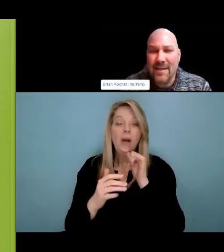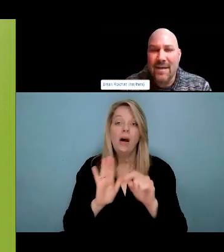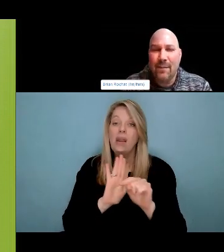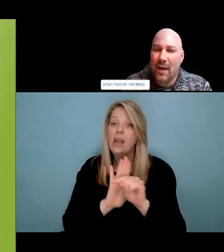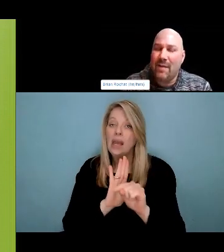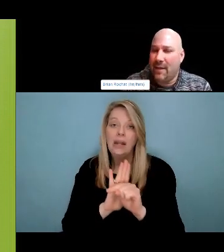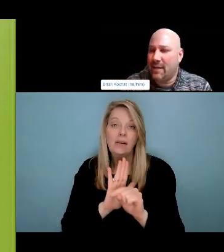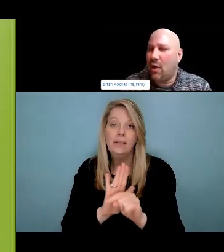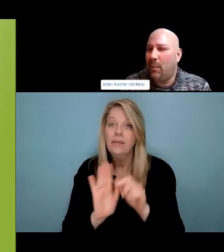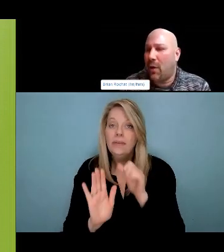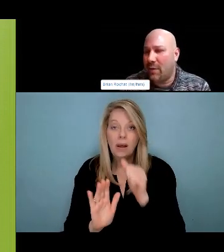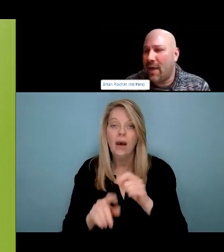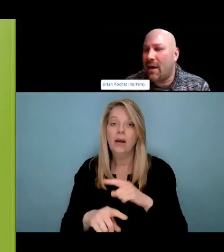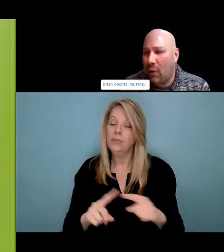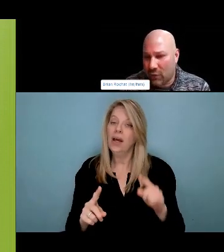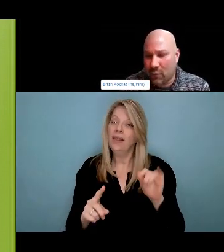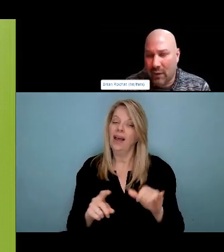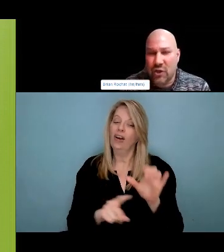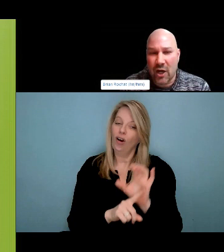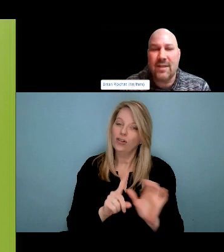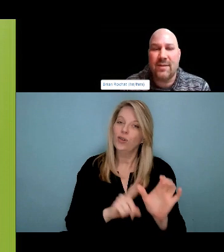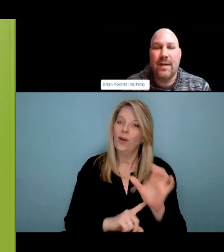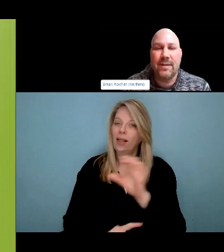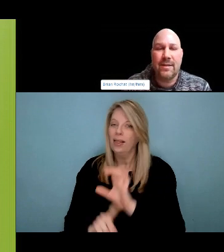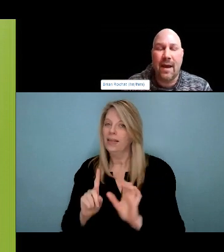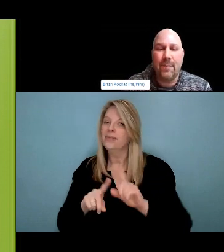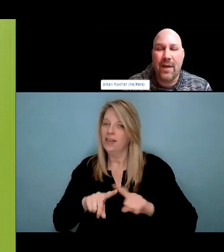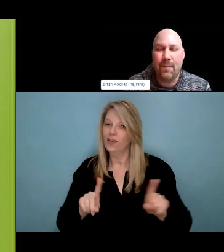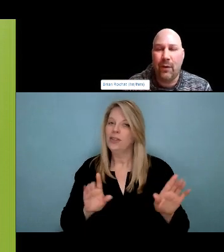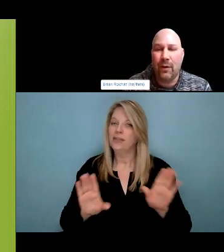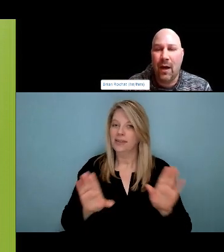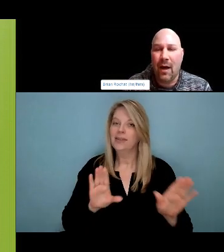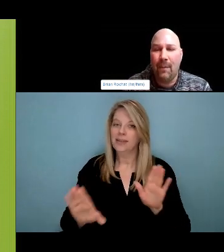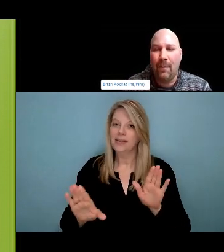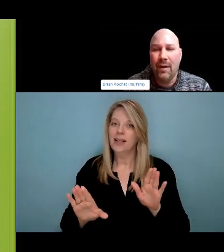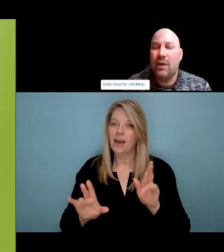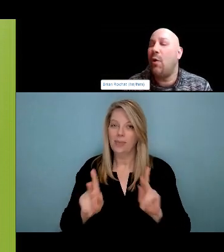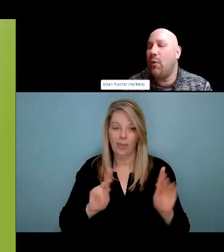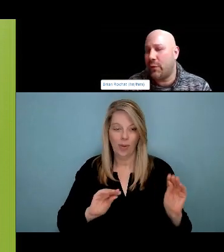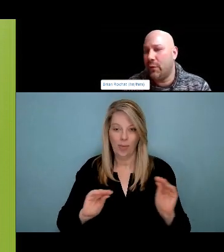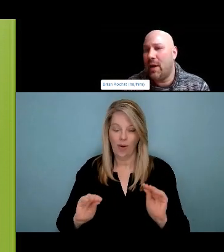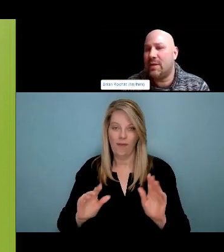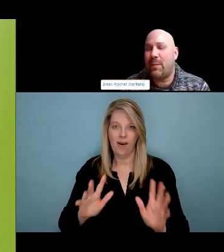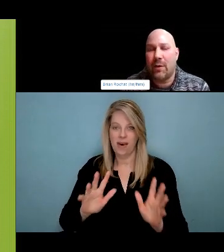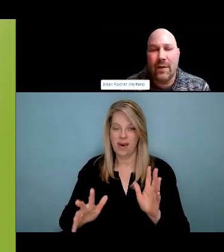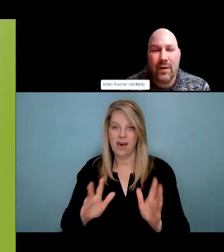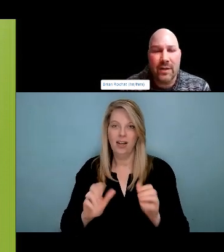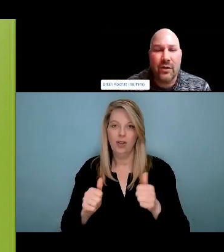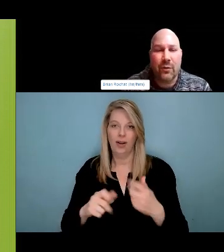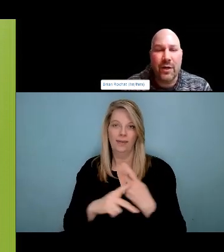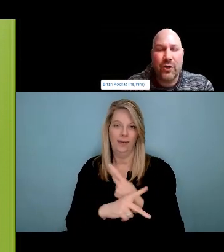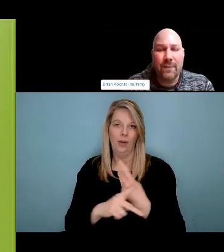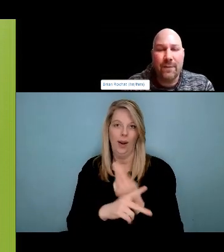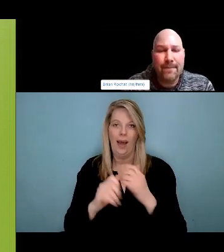The folks that people who use illegal drugs and they said the manifesto is a declaration for me that people who use drugs have a say in decisions affecting their lives and less